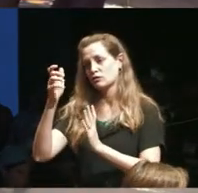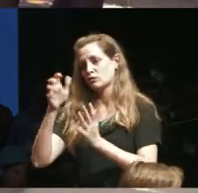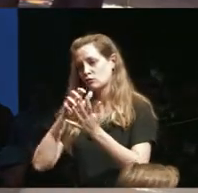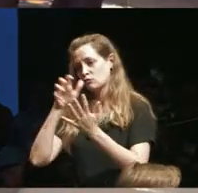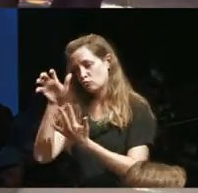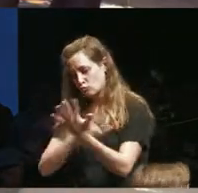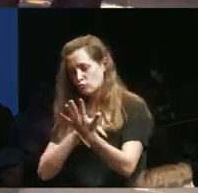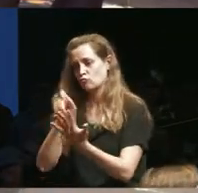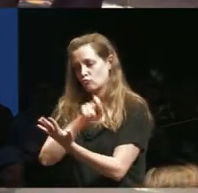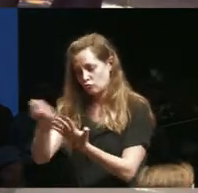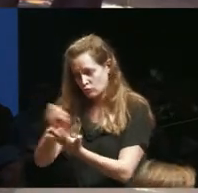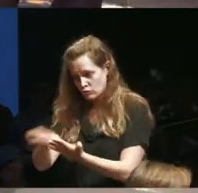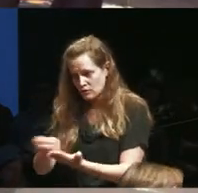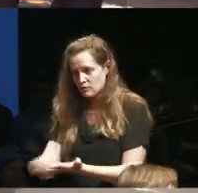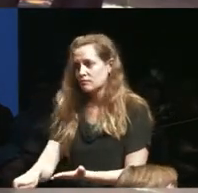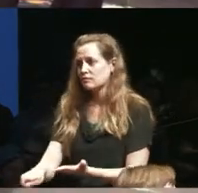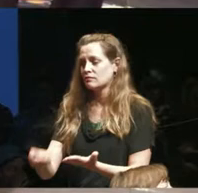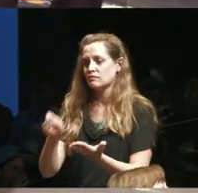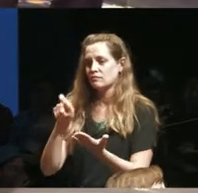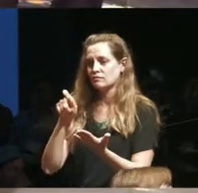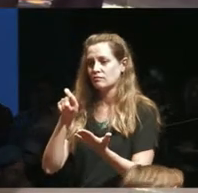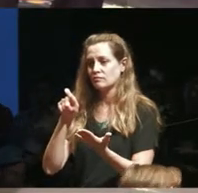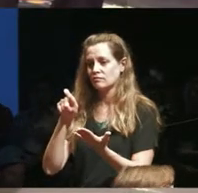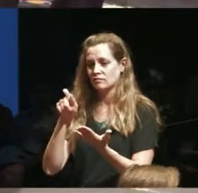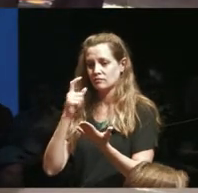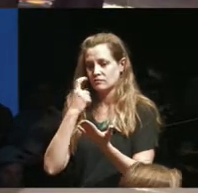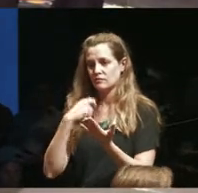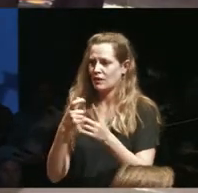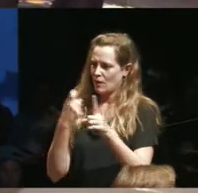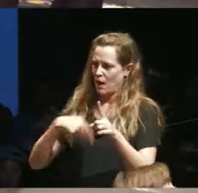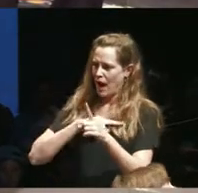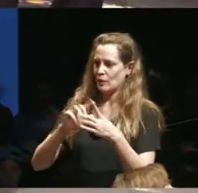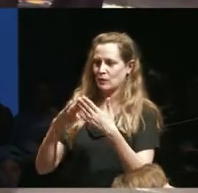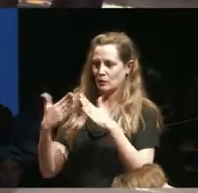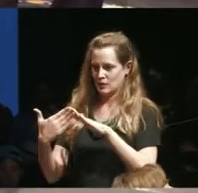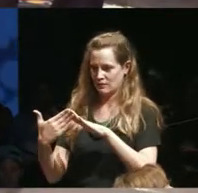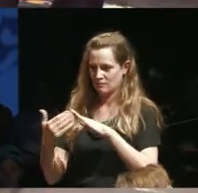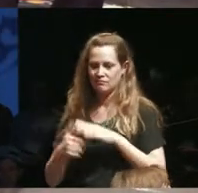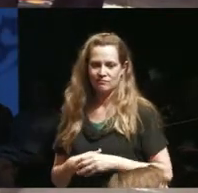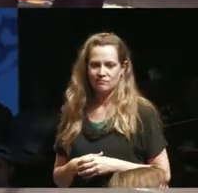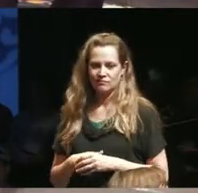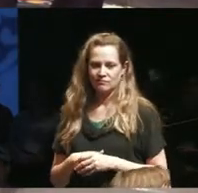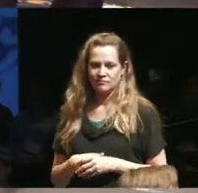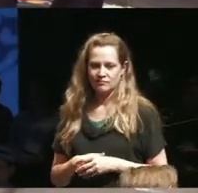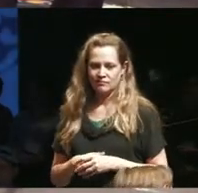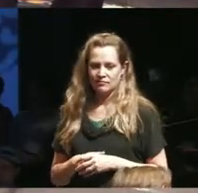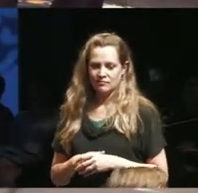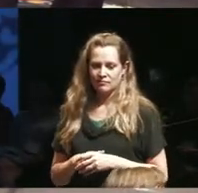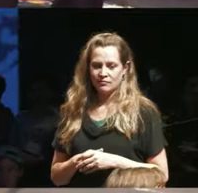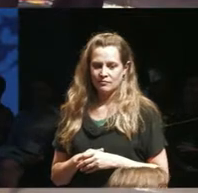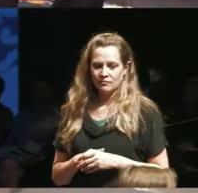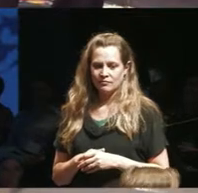things to be to be of and from our community but also wondering and this is